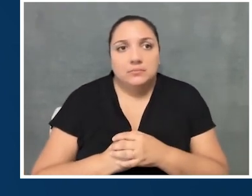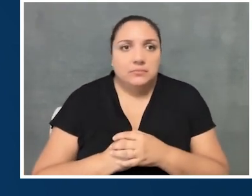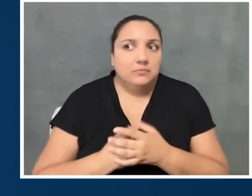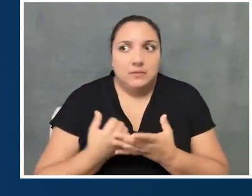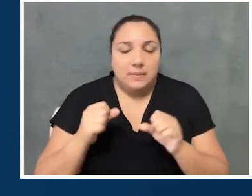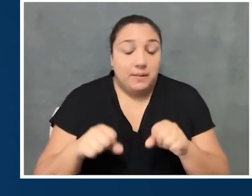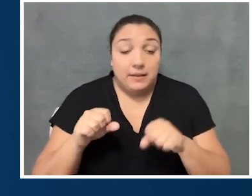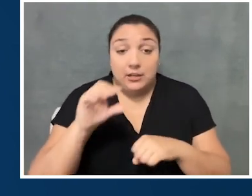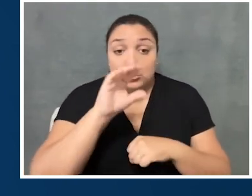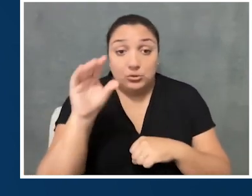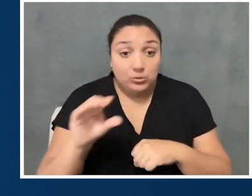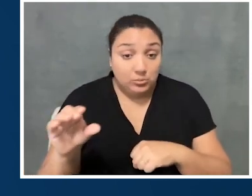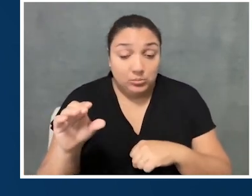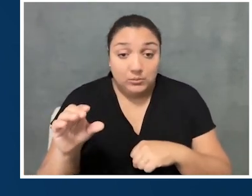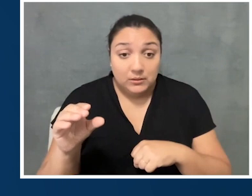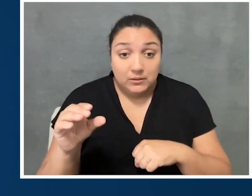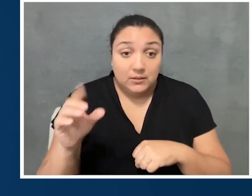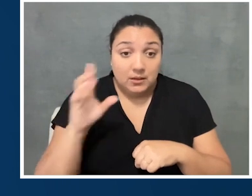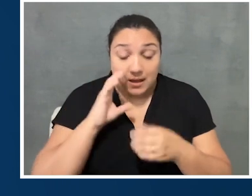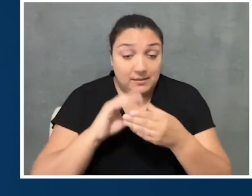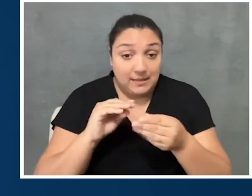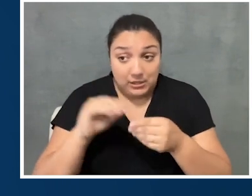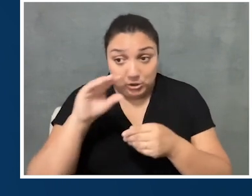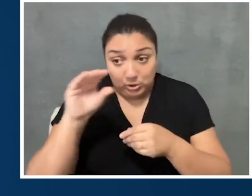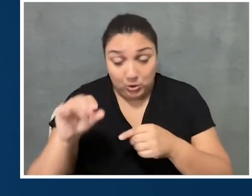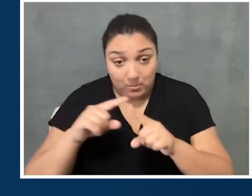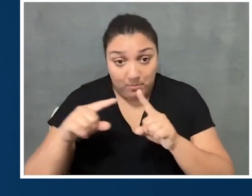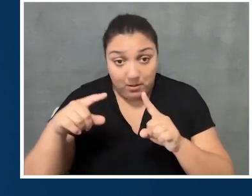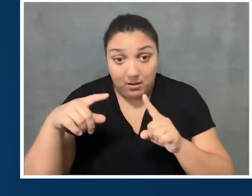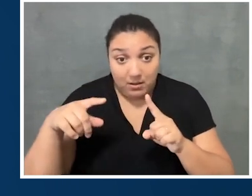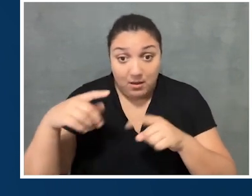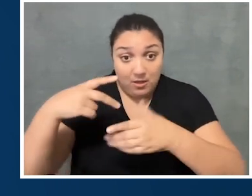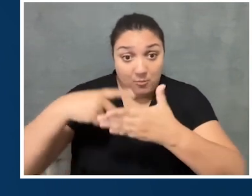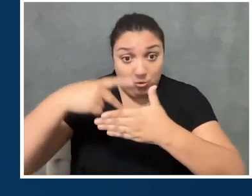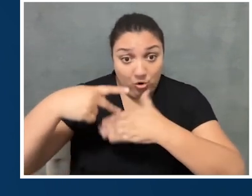the ability to even Zoom, you know, I say Zoom, but the platforms